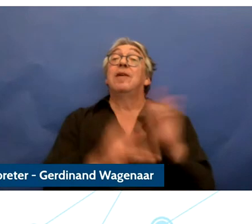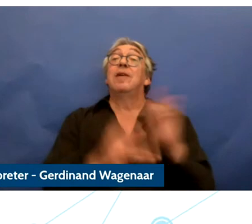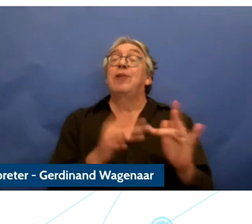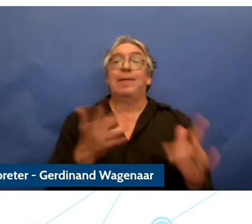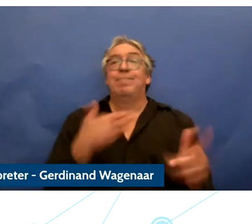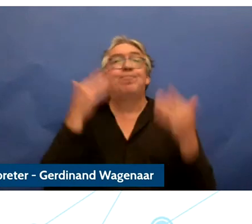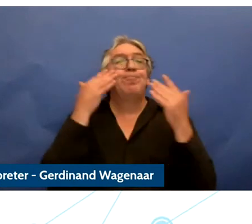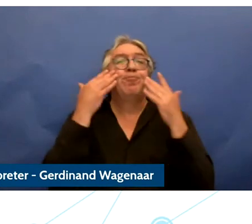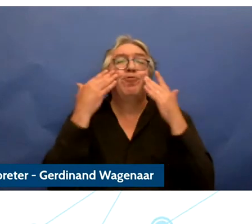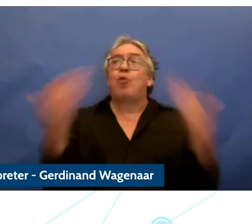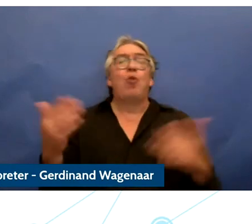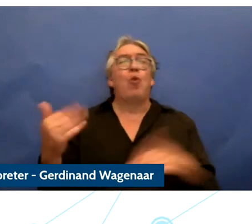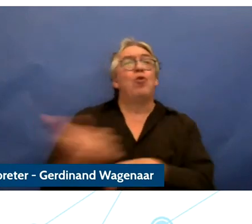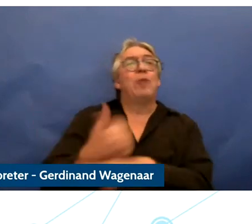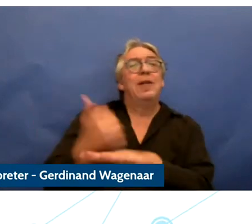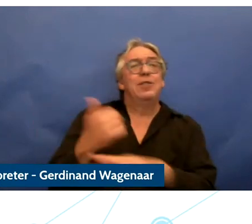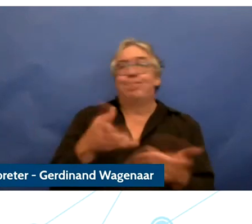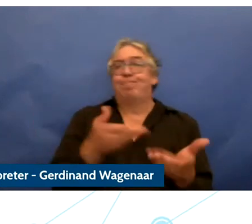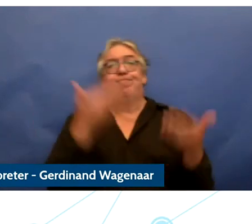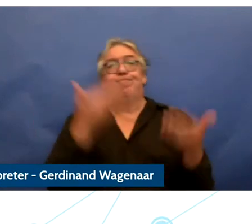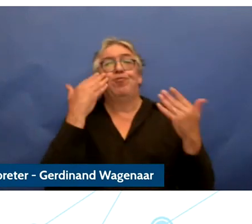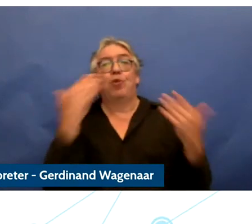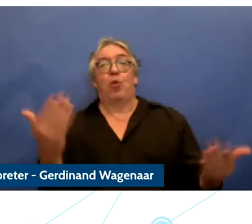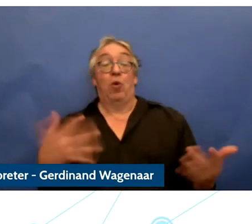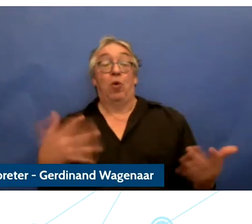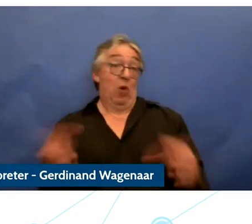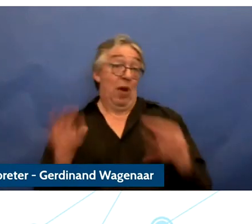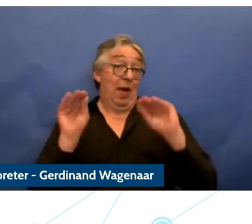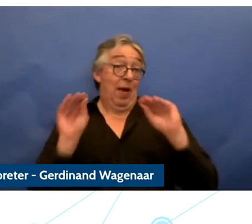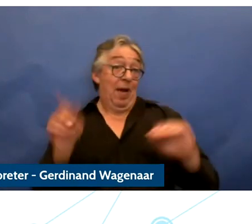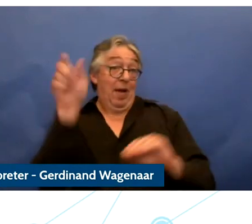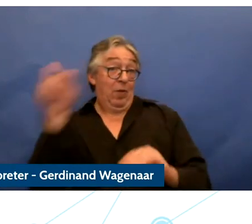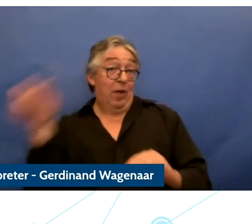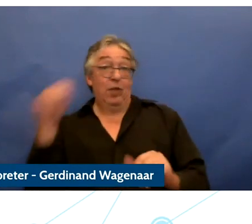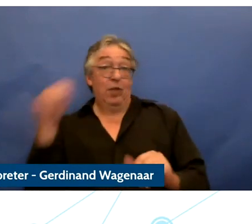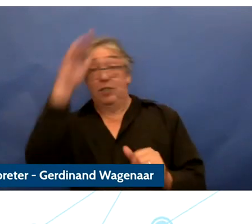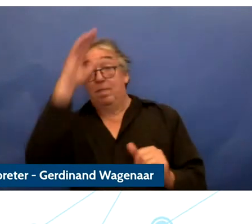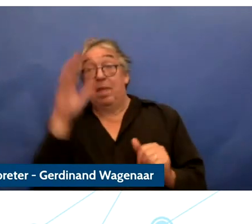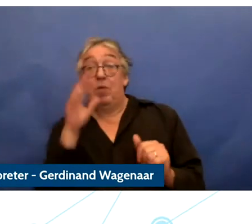educators needed to take their role more seriously than they do today and